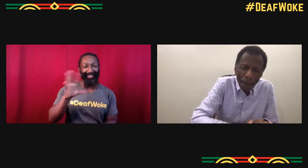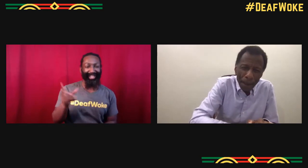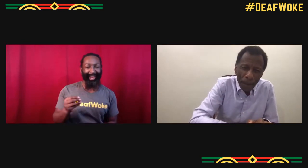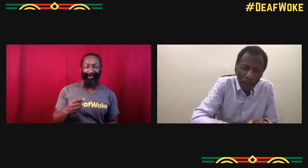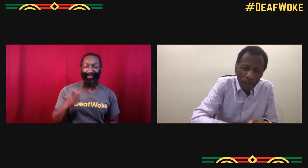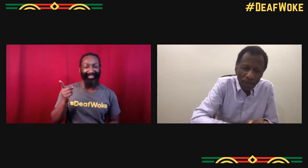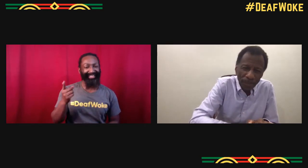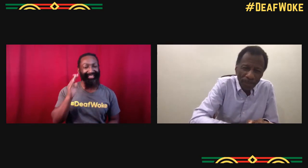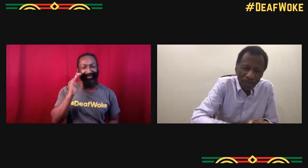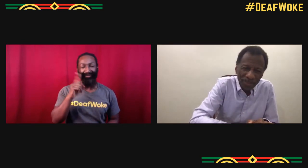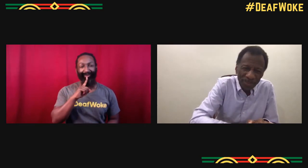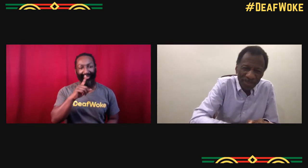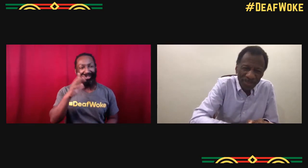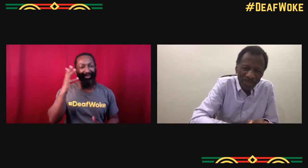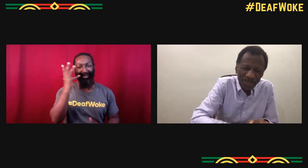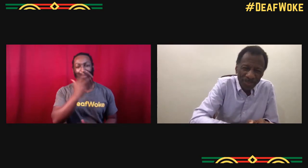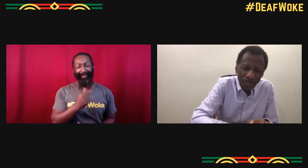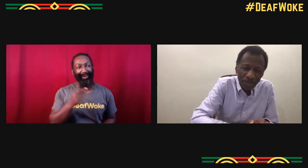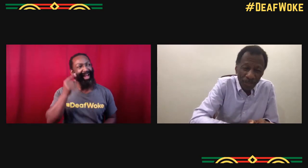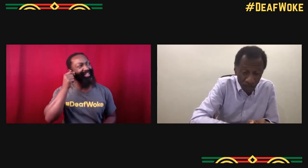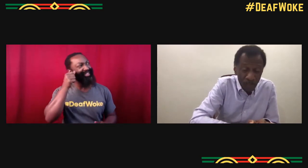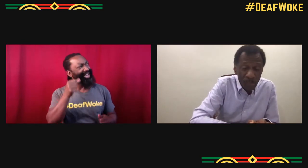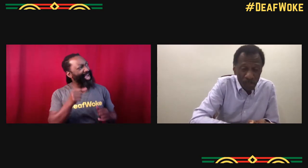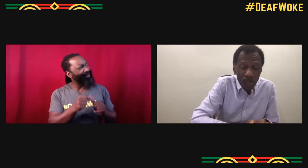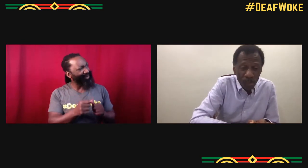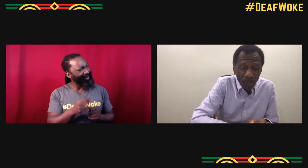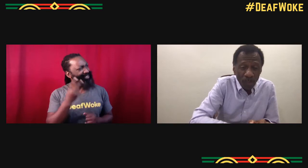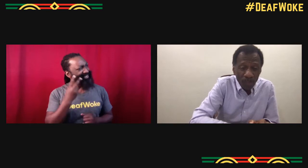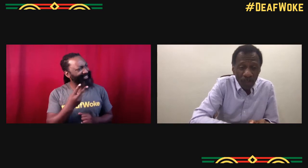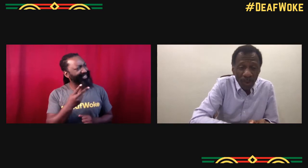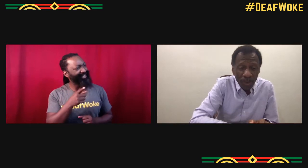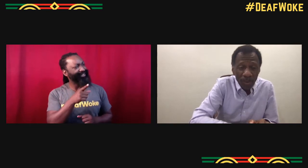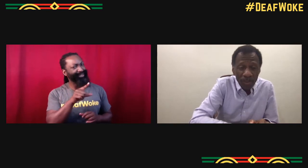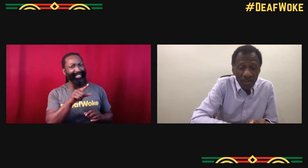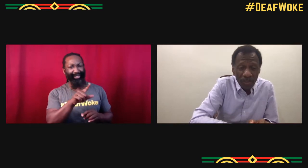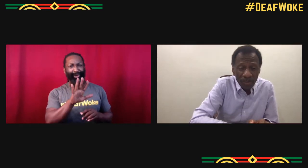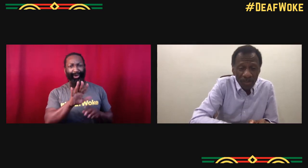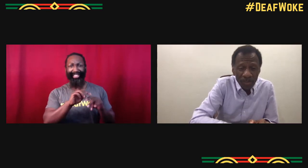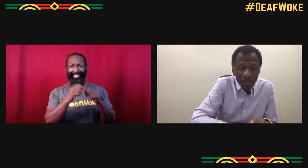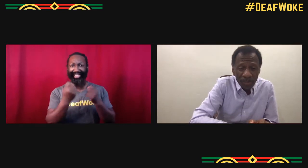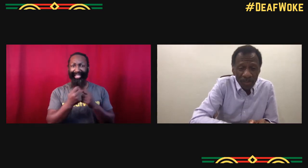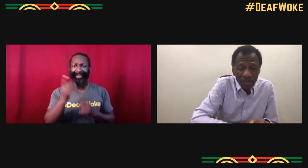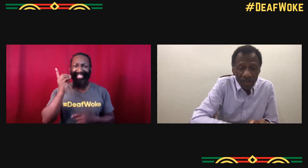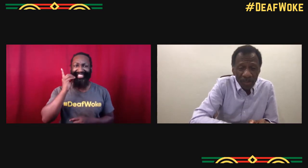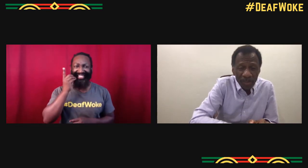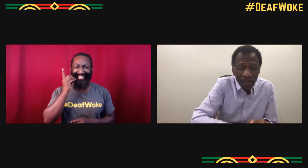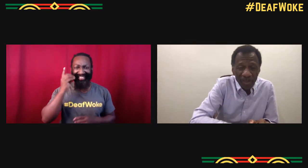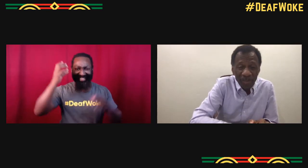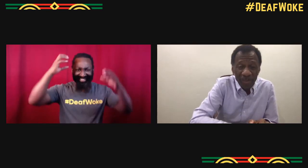Yeah, we're spotlighting them in a way that the hearing world doesn't know how to. Antoine is saying that's really beautiful.